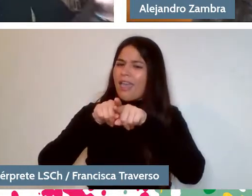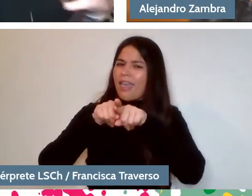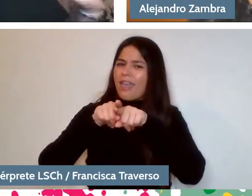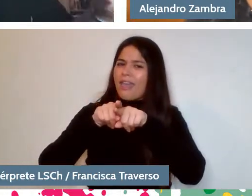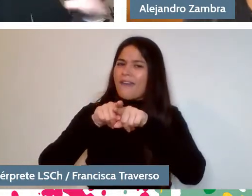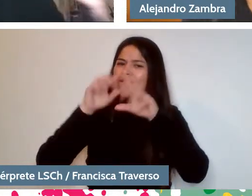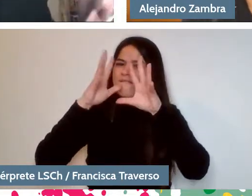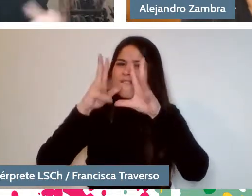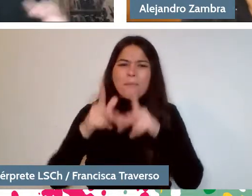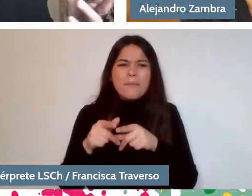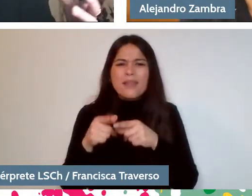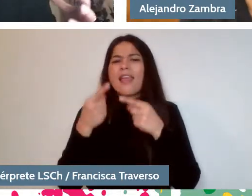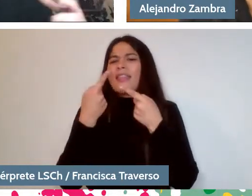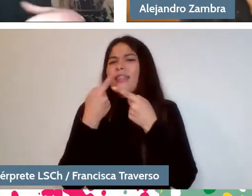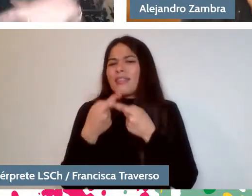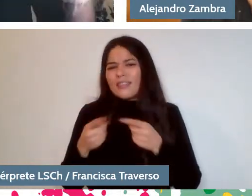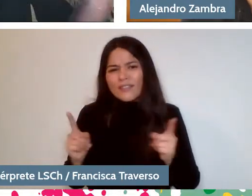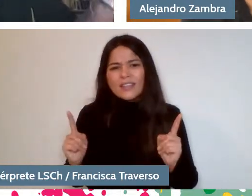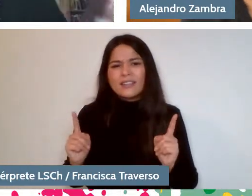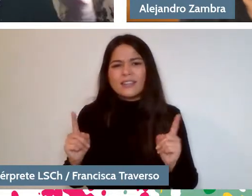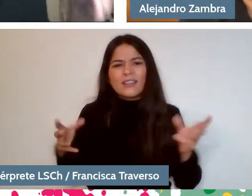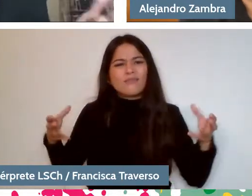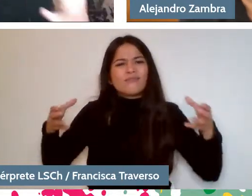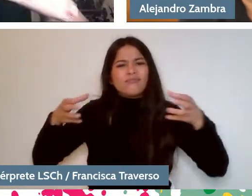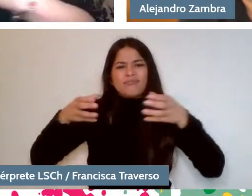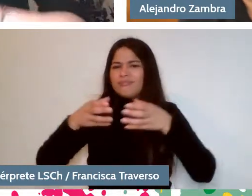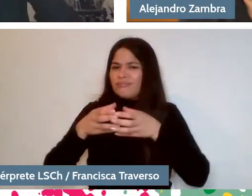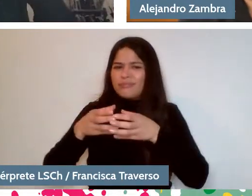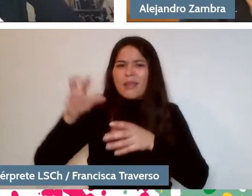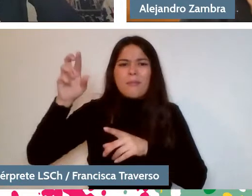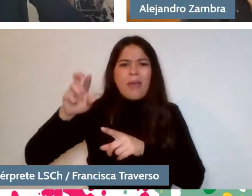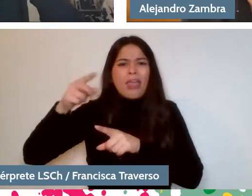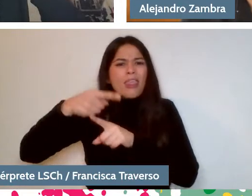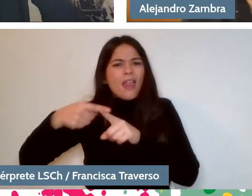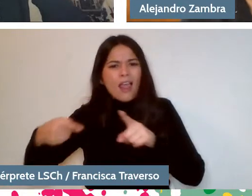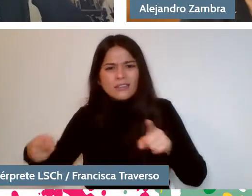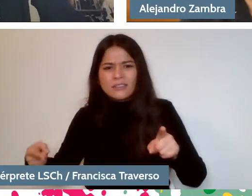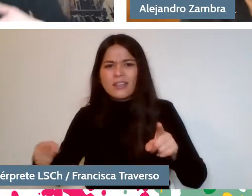that is already made up of stepparents, the step-family you talk about in "Chilean Poet",